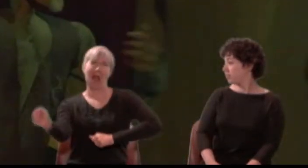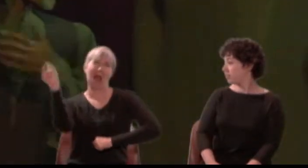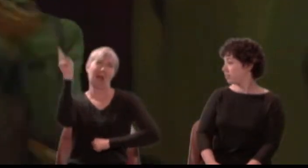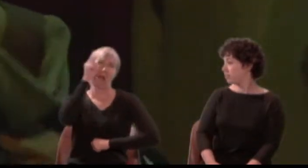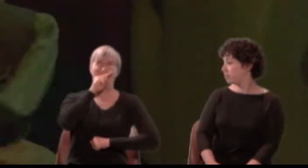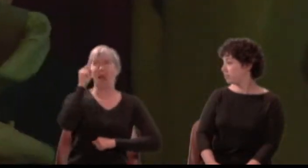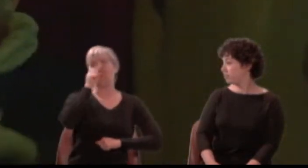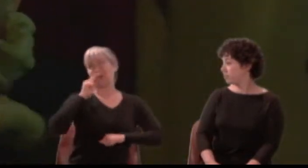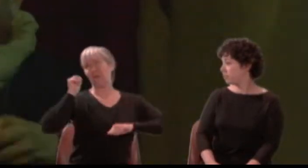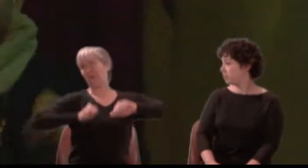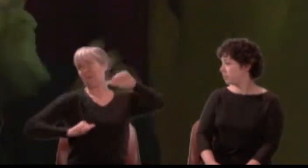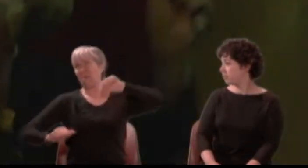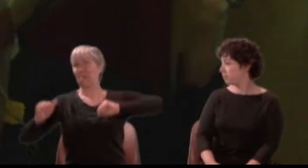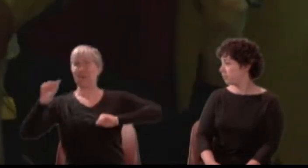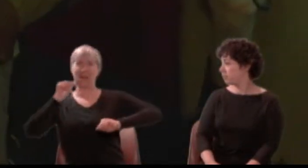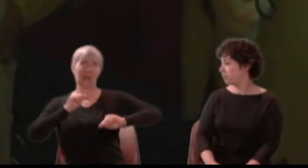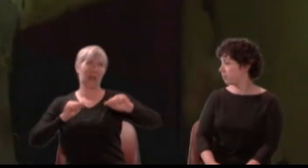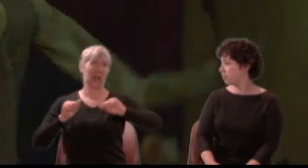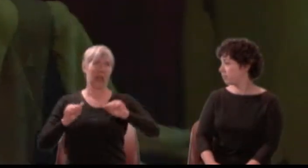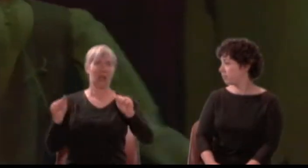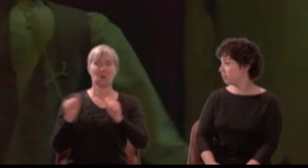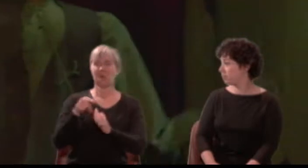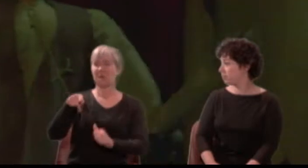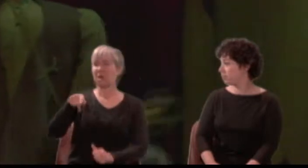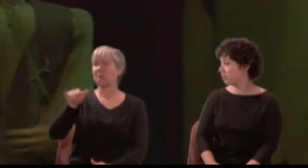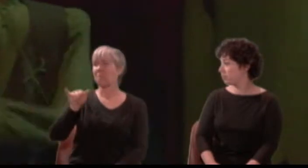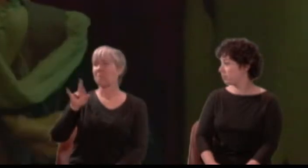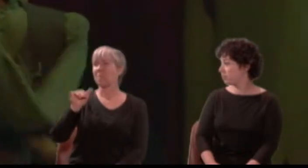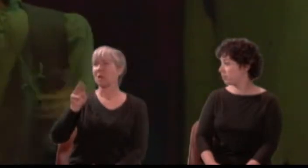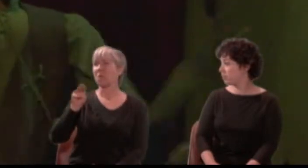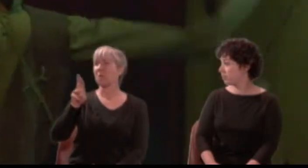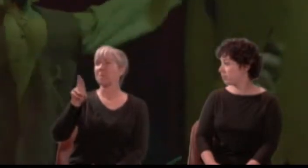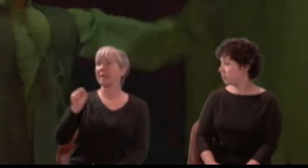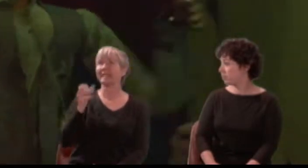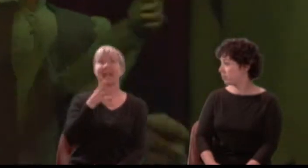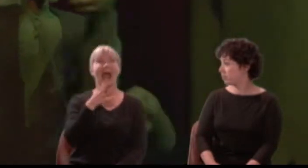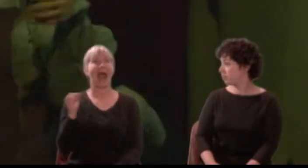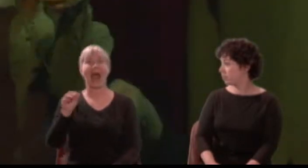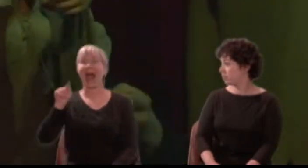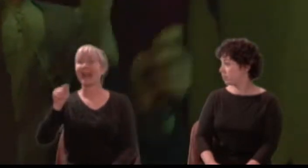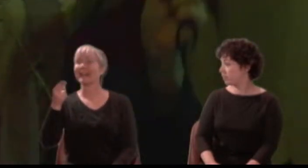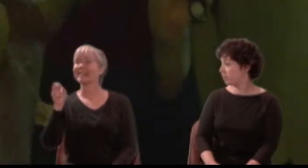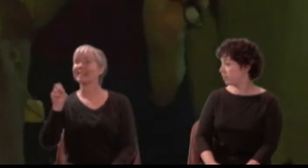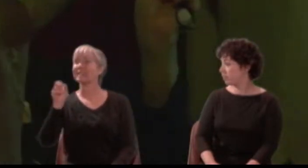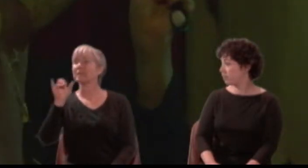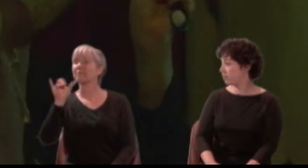We will do it in action as we will do it for the king and queen on their wedding day at night.